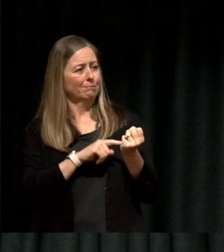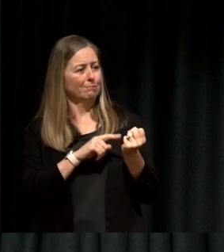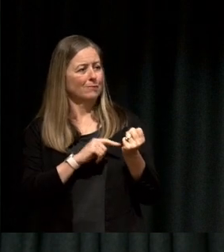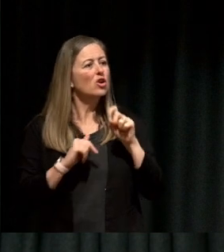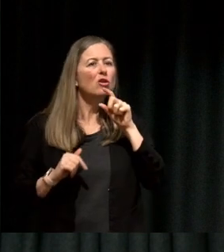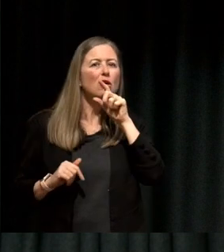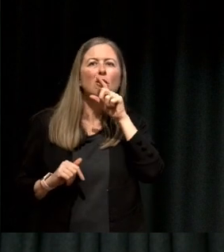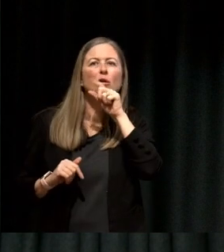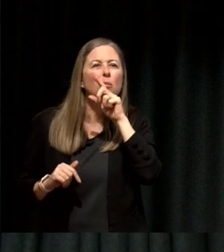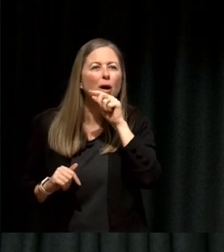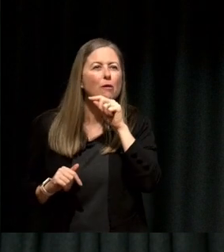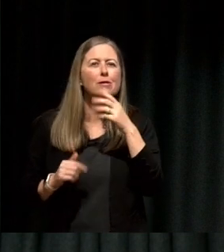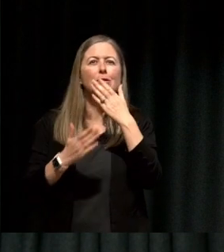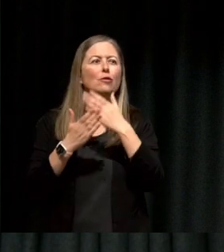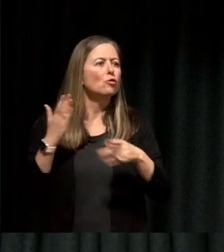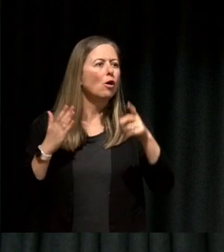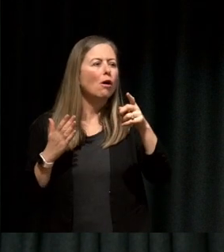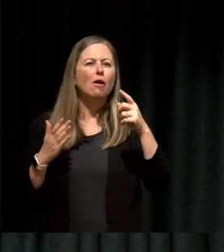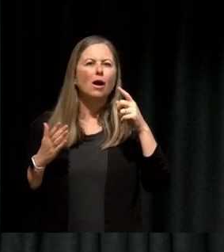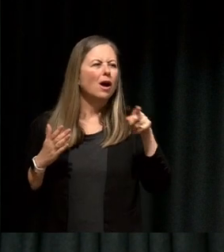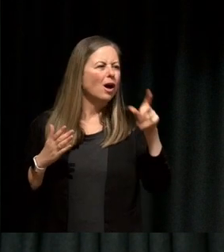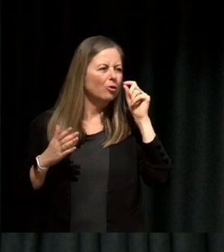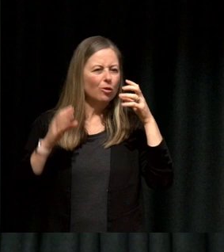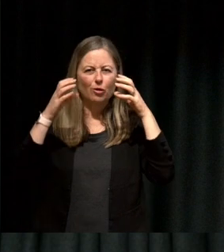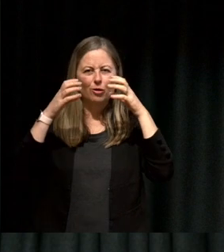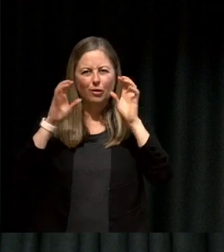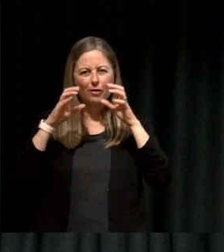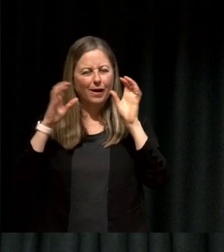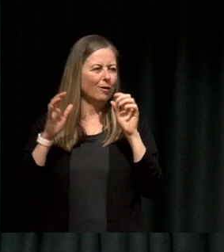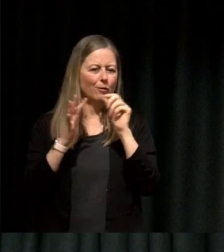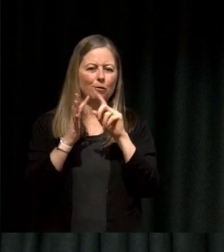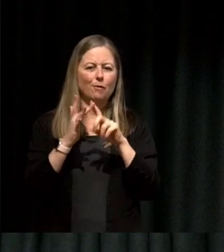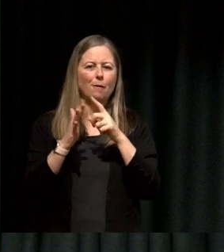a story that's really cool, I mean you can Google like Pixar's techniques for storytelling, but that won't really help you.